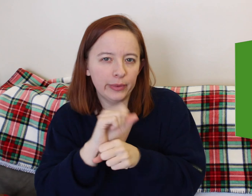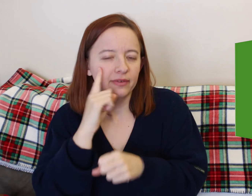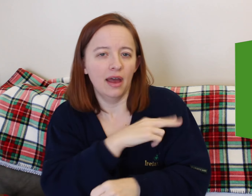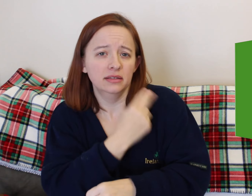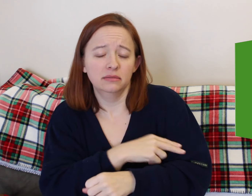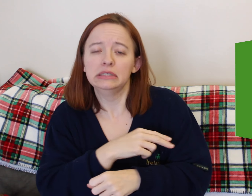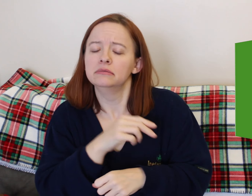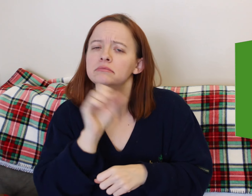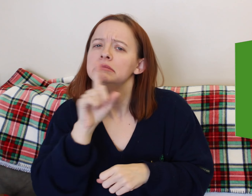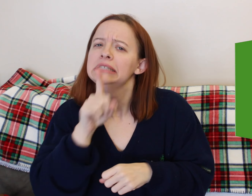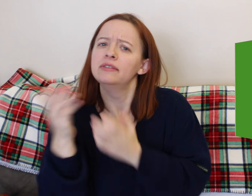Regardless if you're in active labor or not.